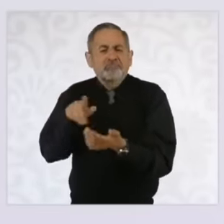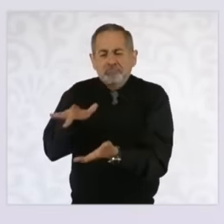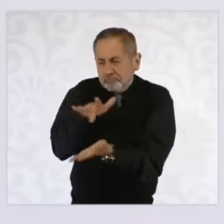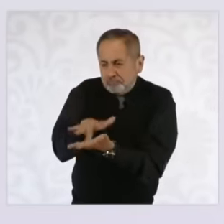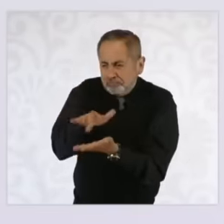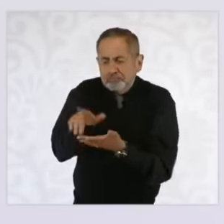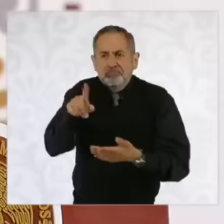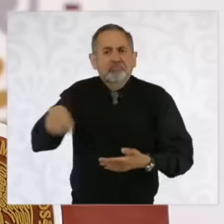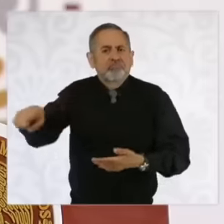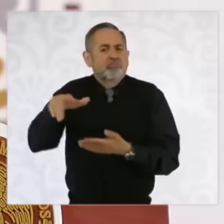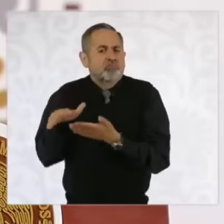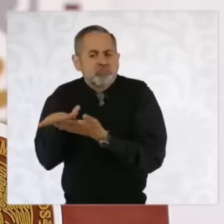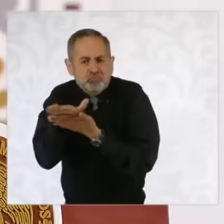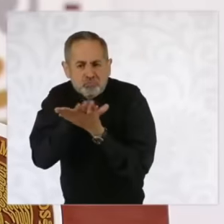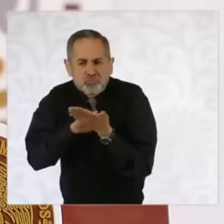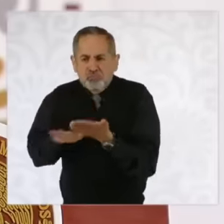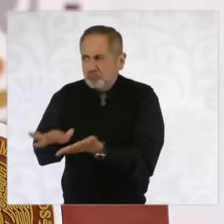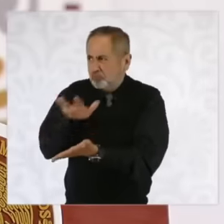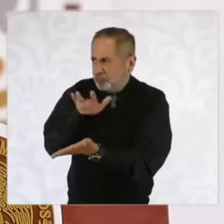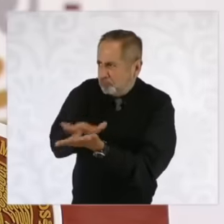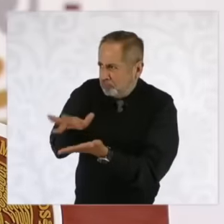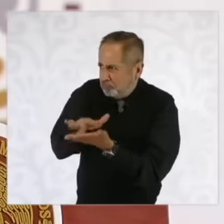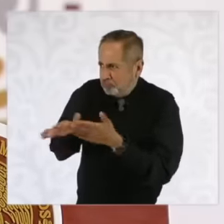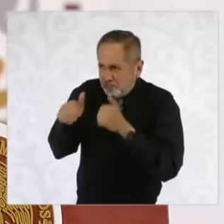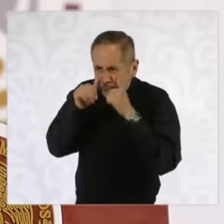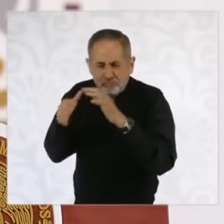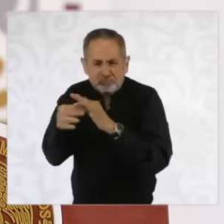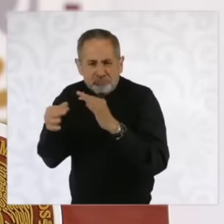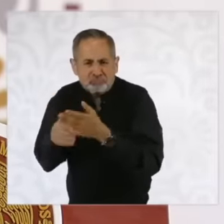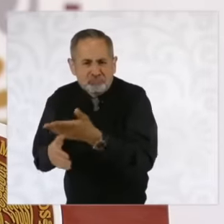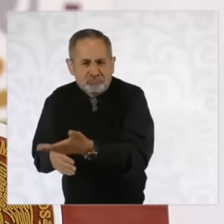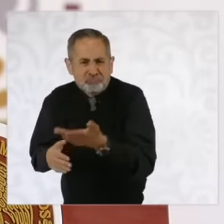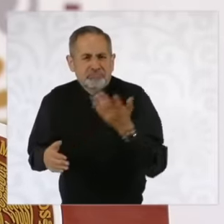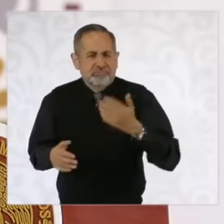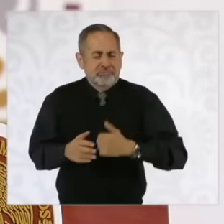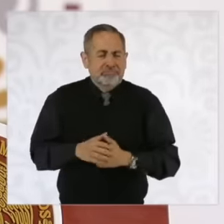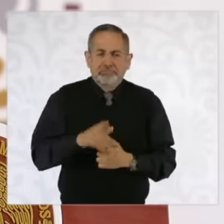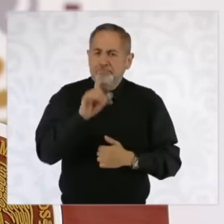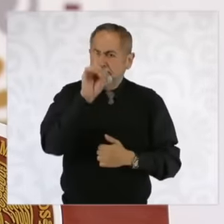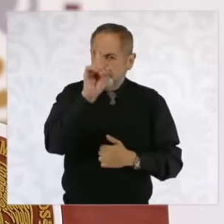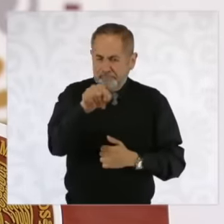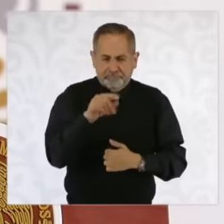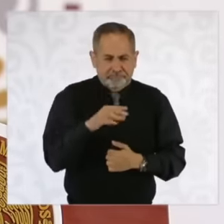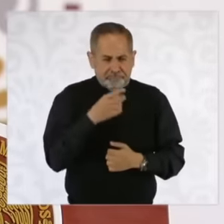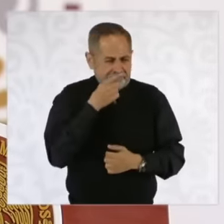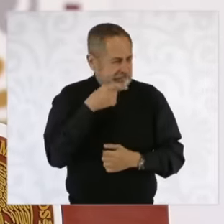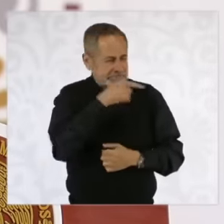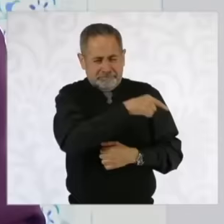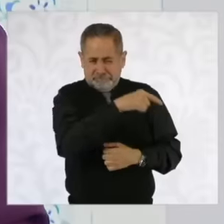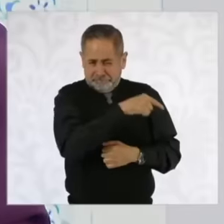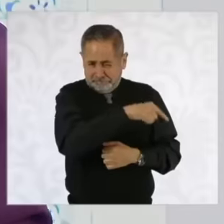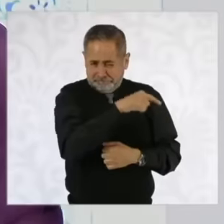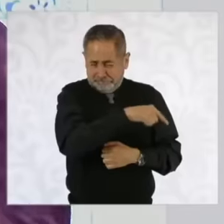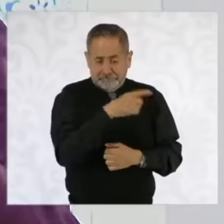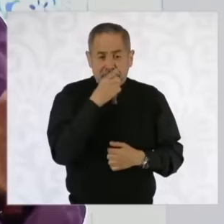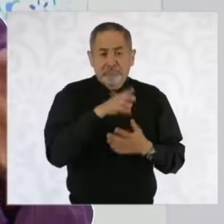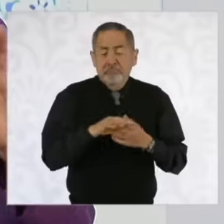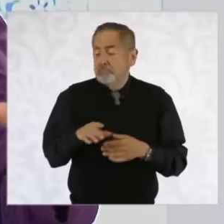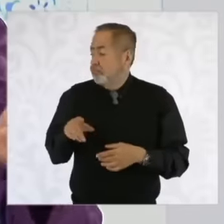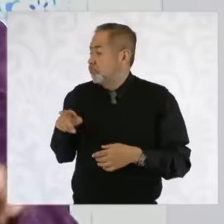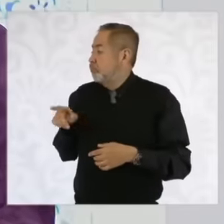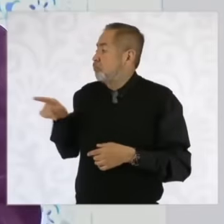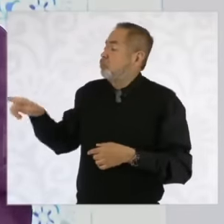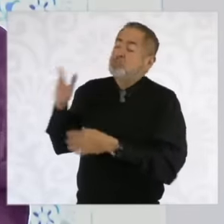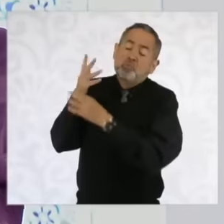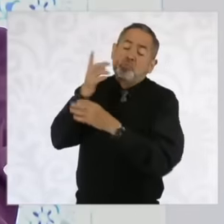who, by the way, also said that we said that we were equating poverty